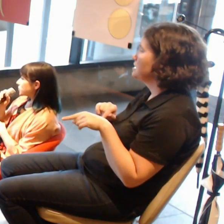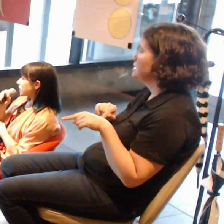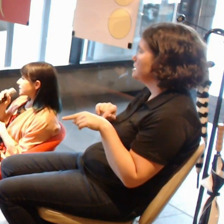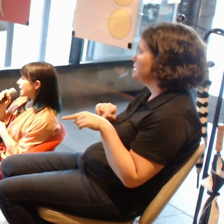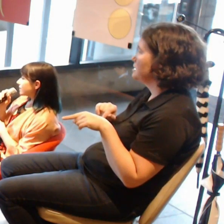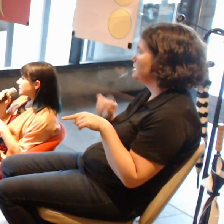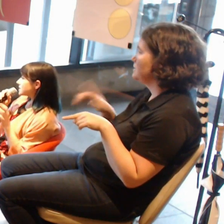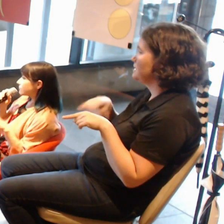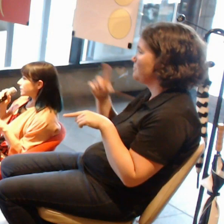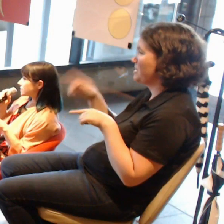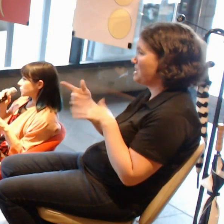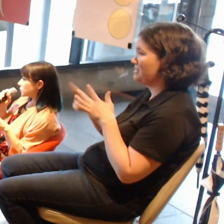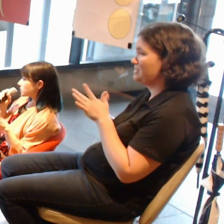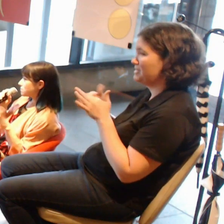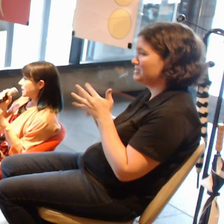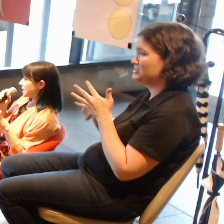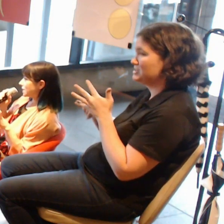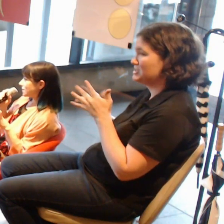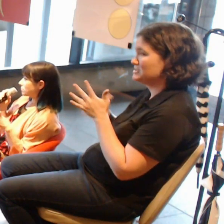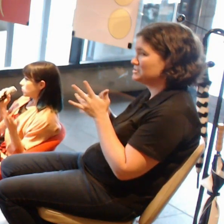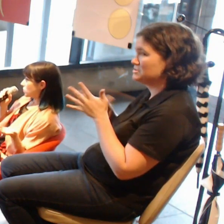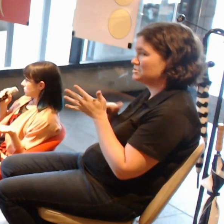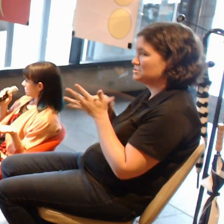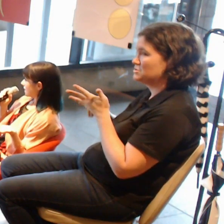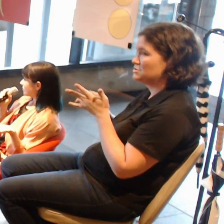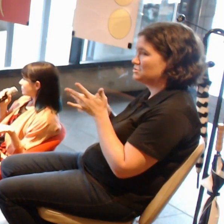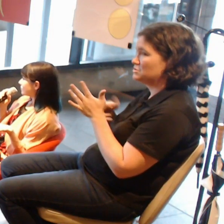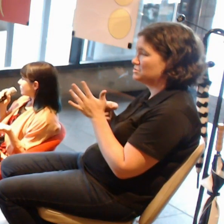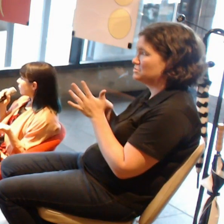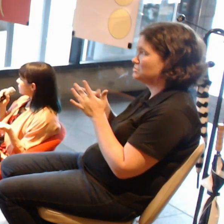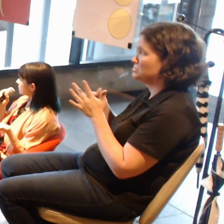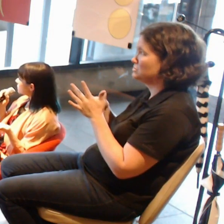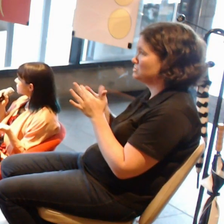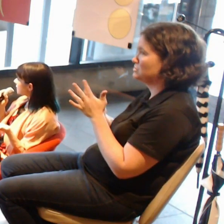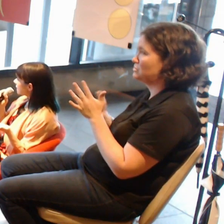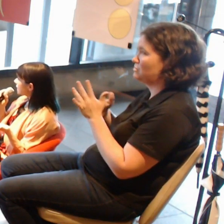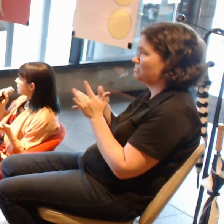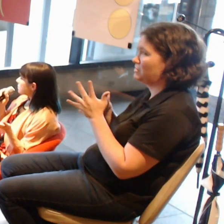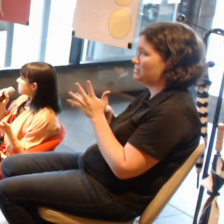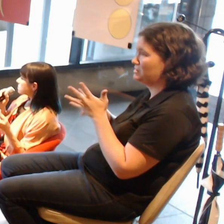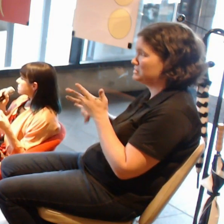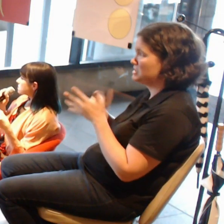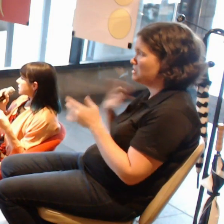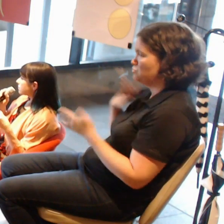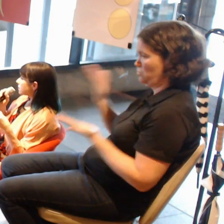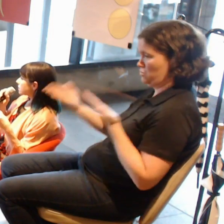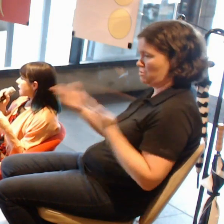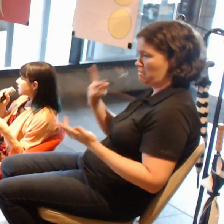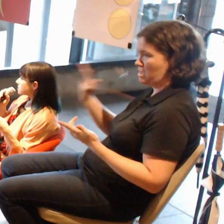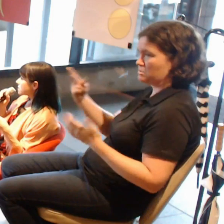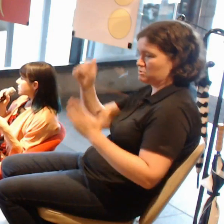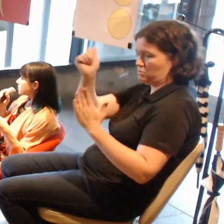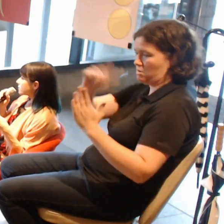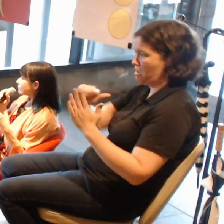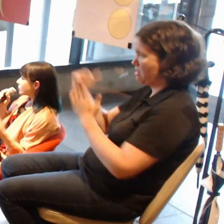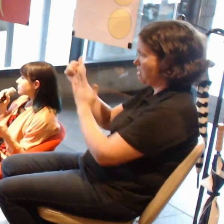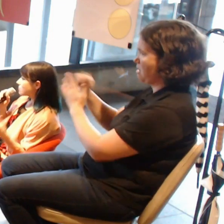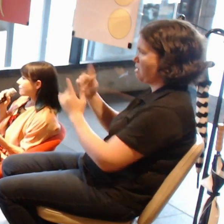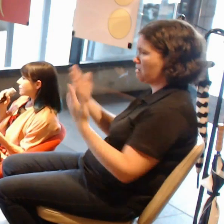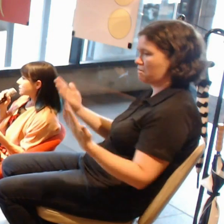and the difference couldn't be more obvious, really. Because I think that artists using photographic means